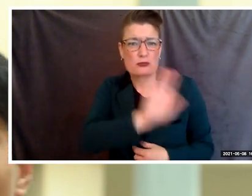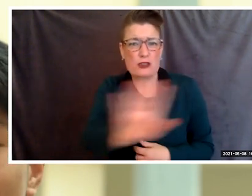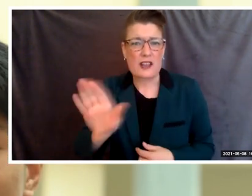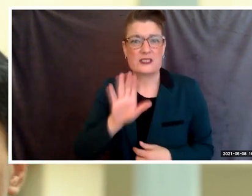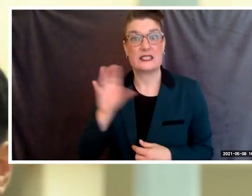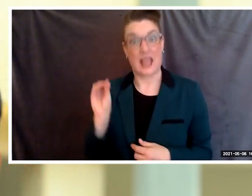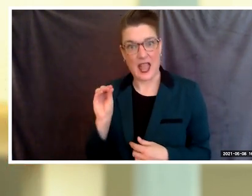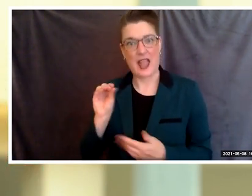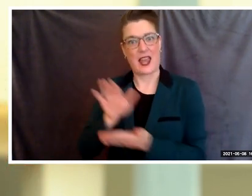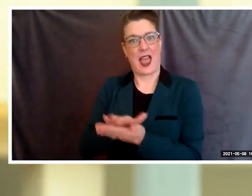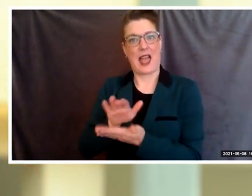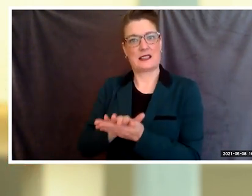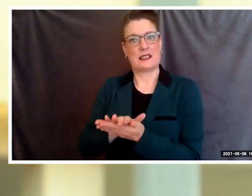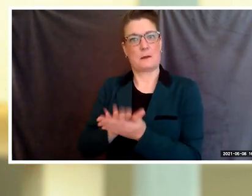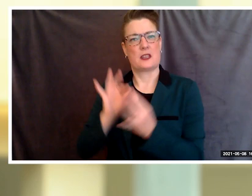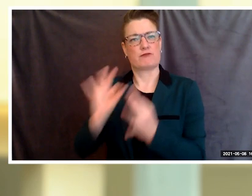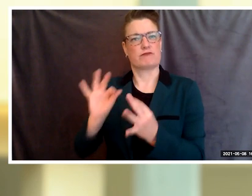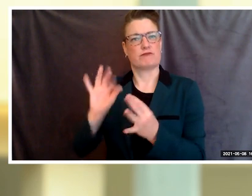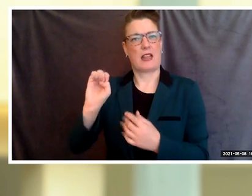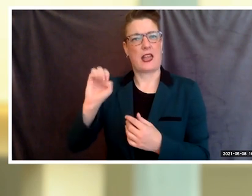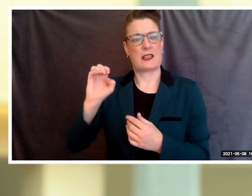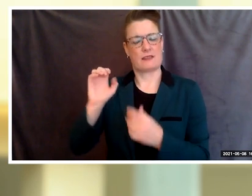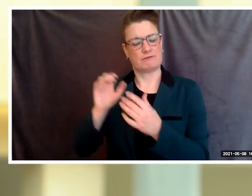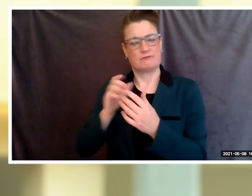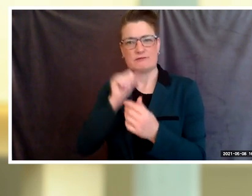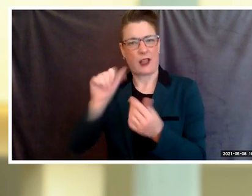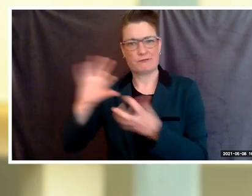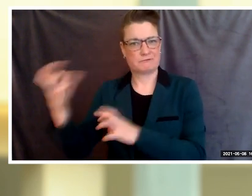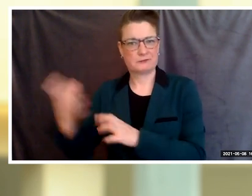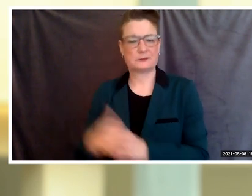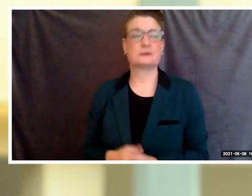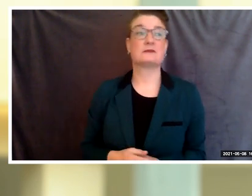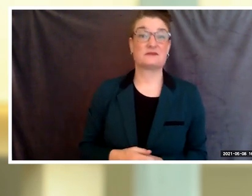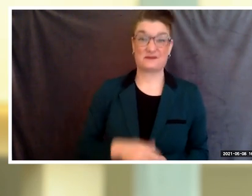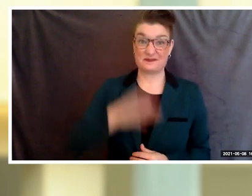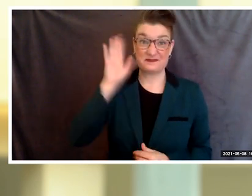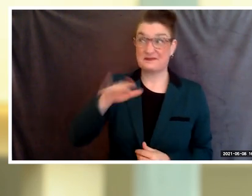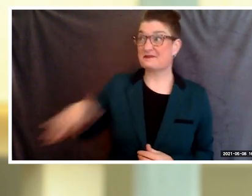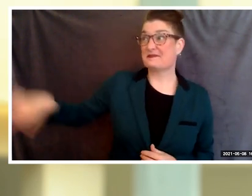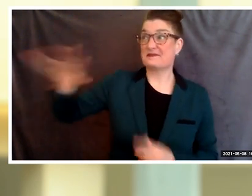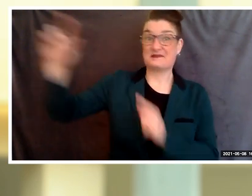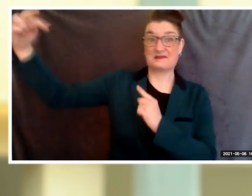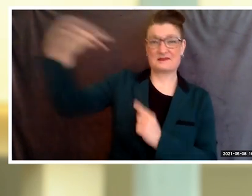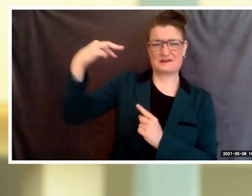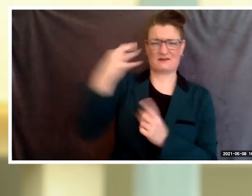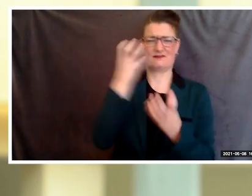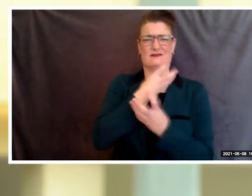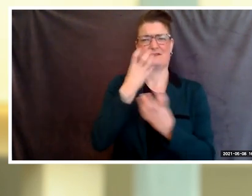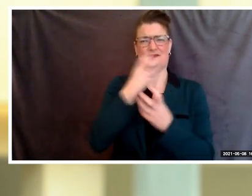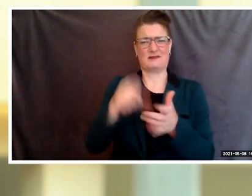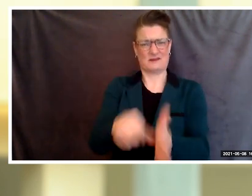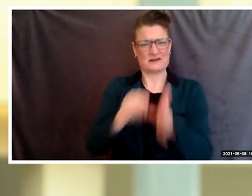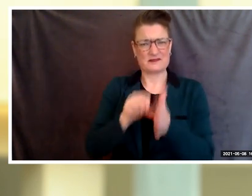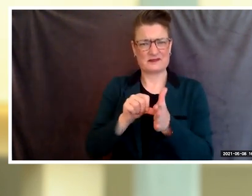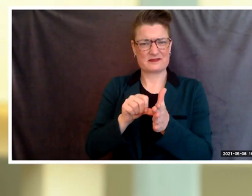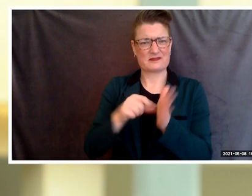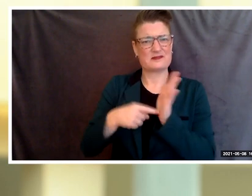these students took upon blew away expectations at the regional level and solidified BCC as a college that stood strong